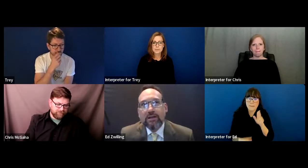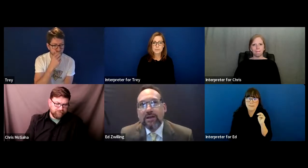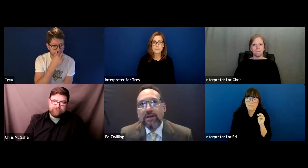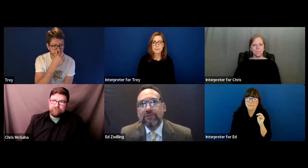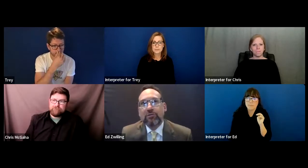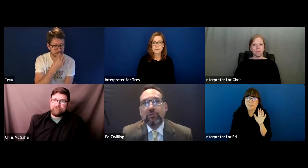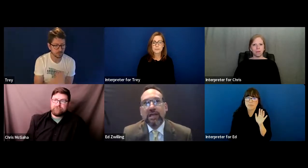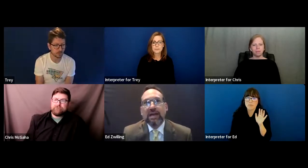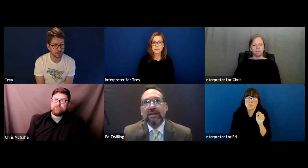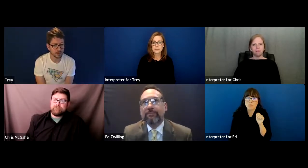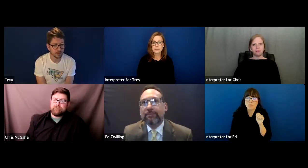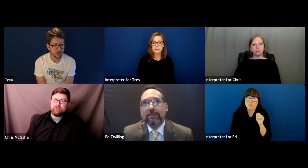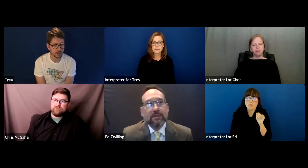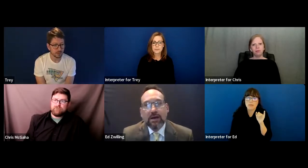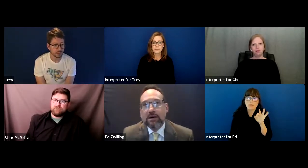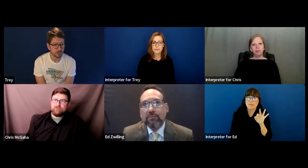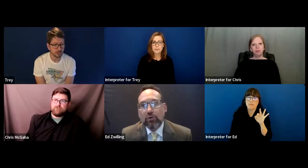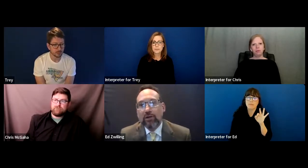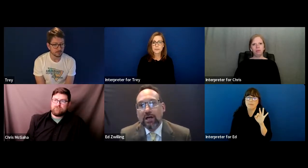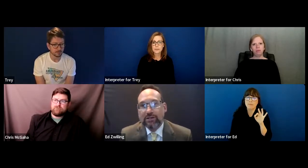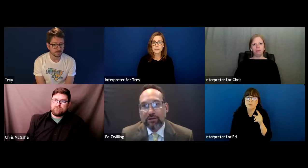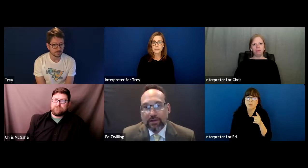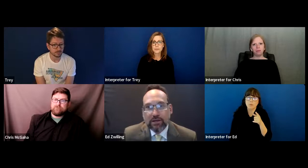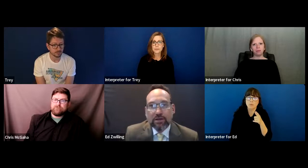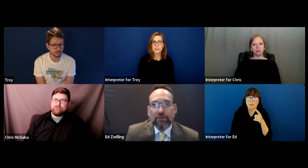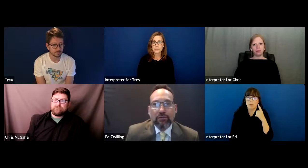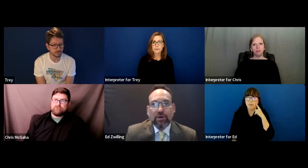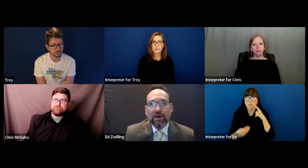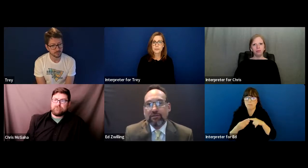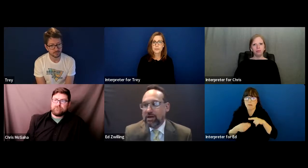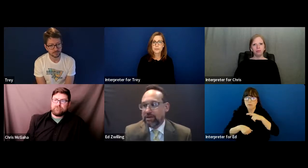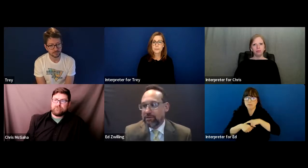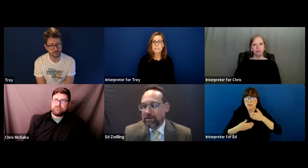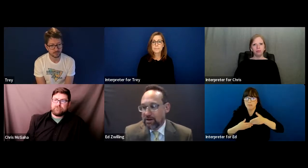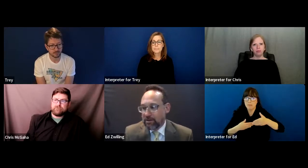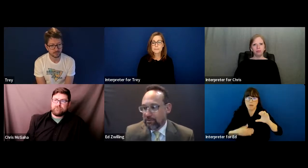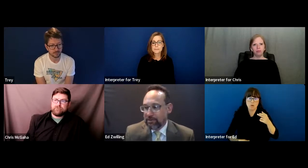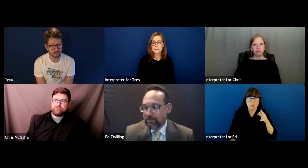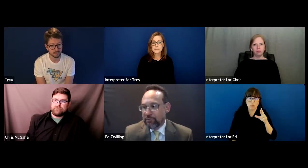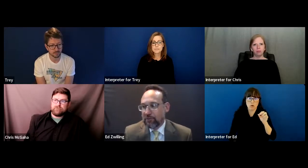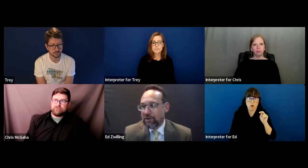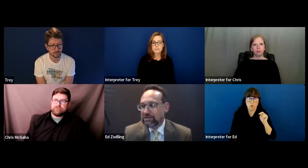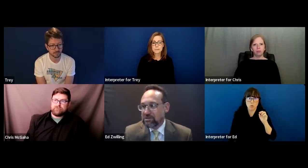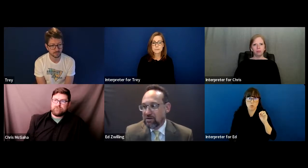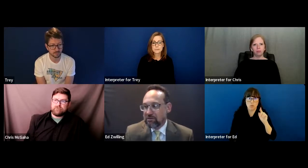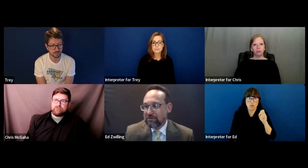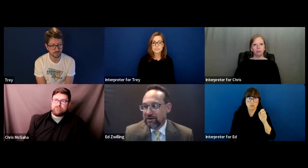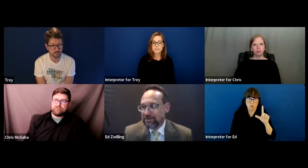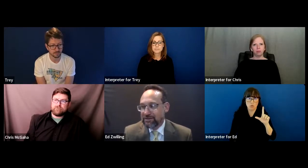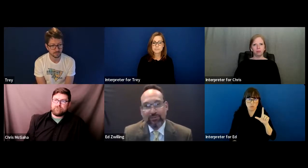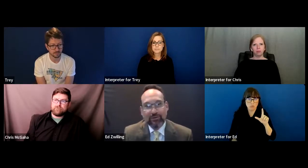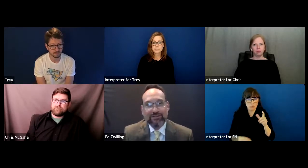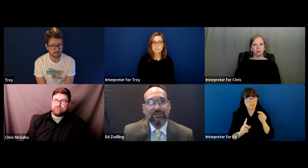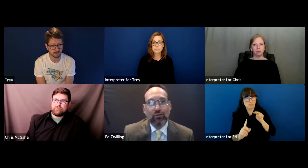So if you look at it chronologically through kind of like the lens of Disability Civil